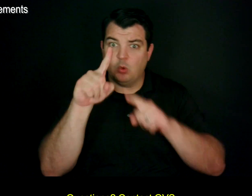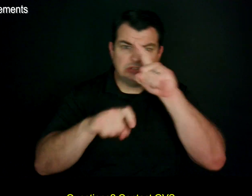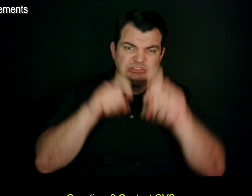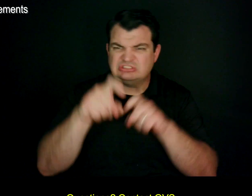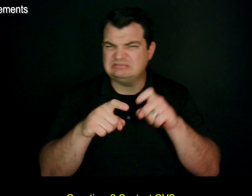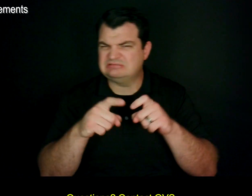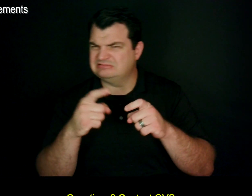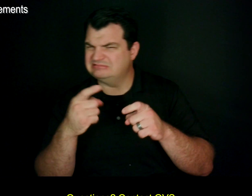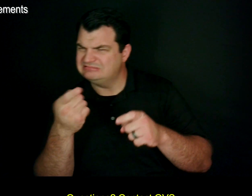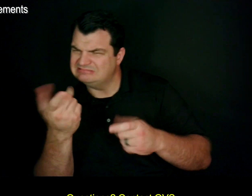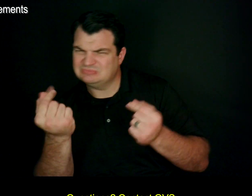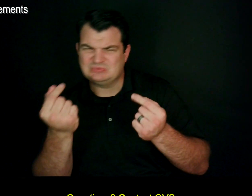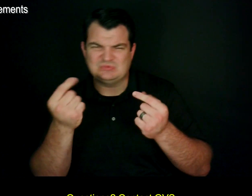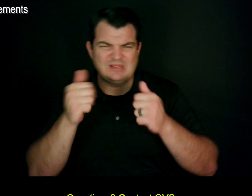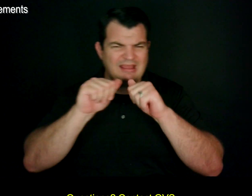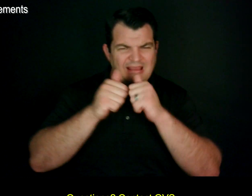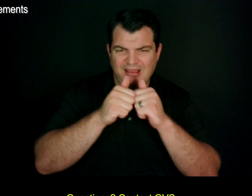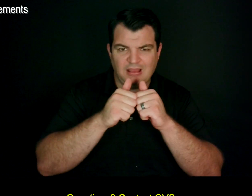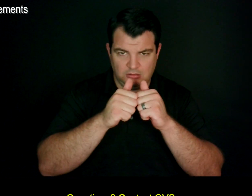Questions? Contact OVS.